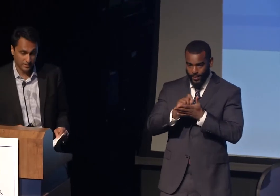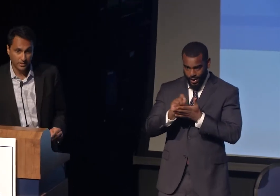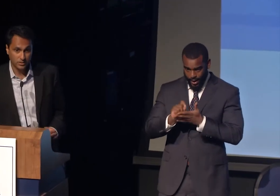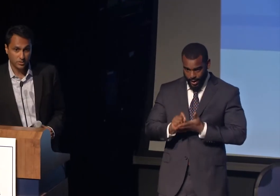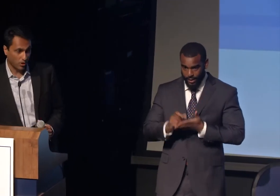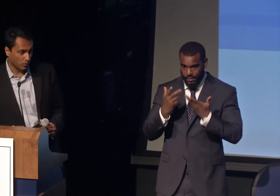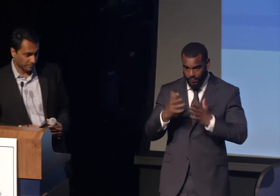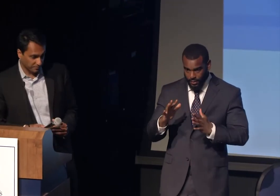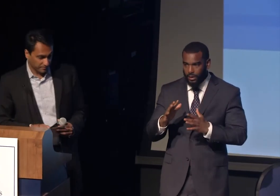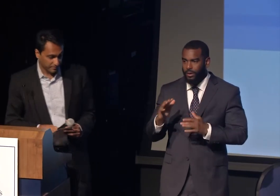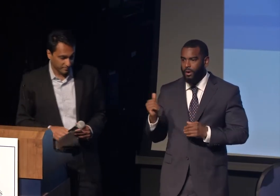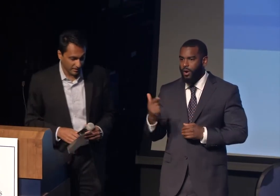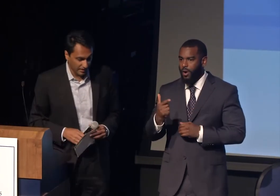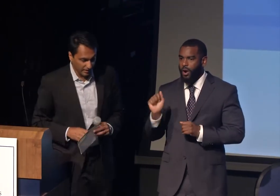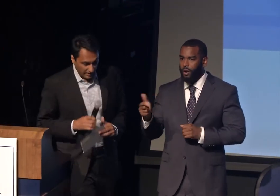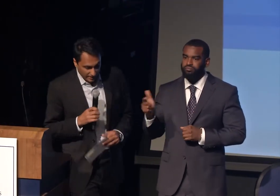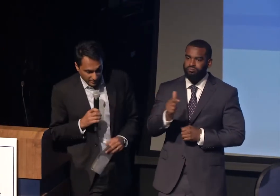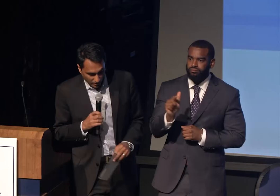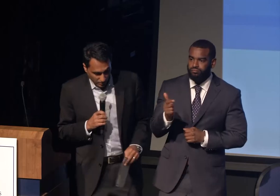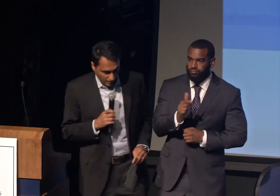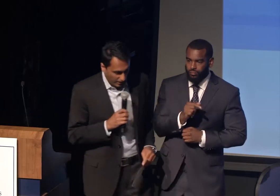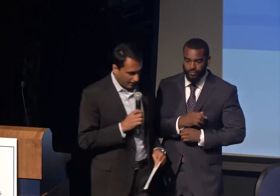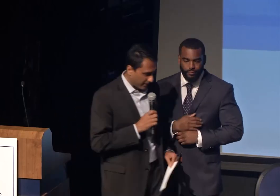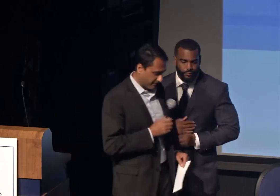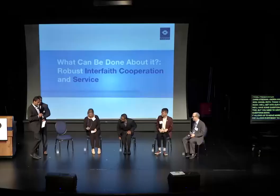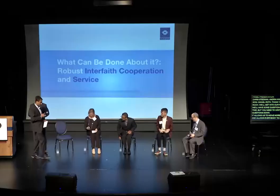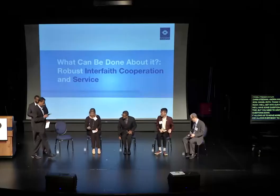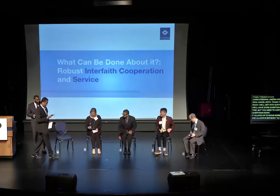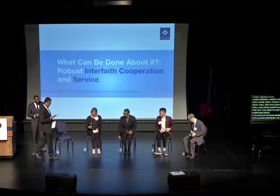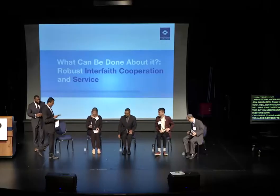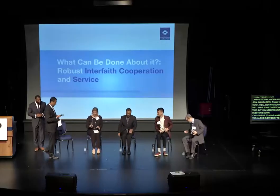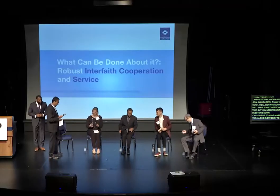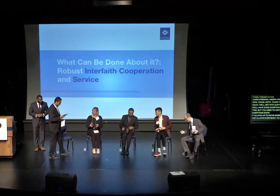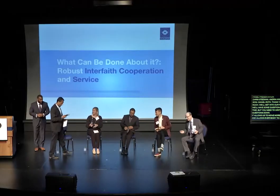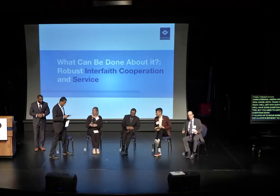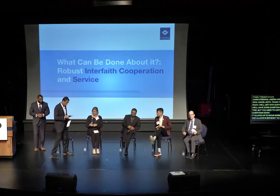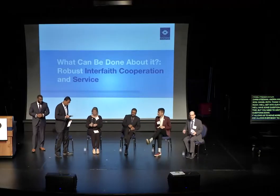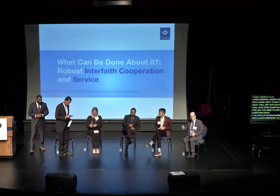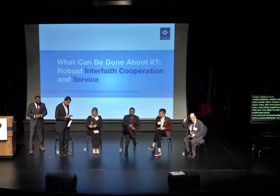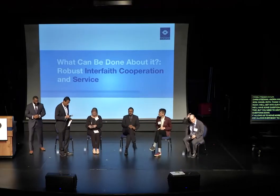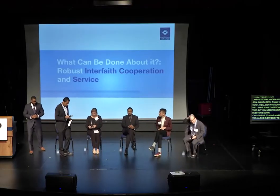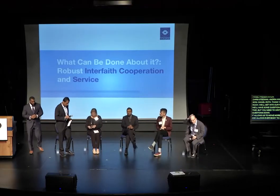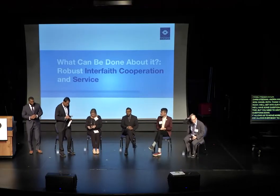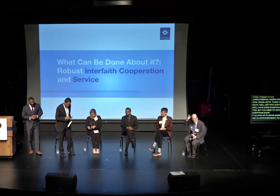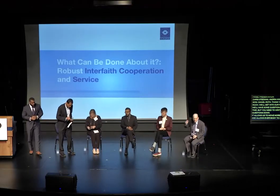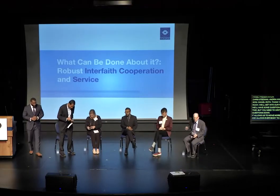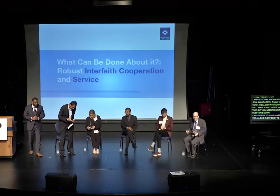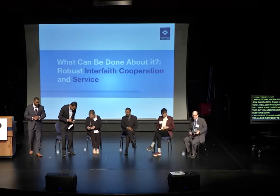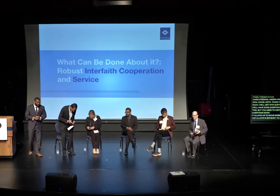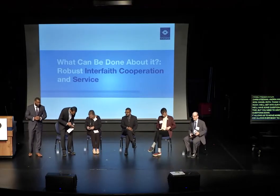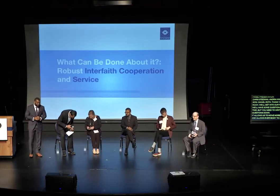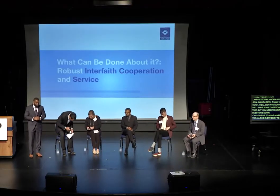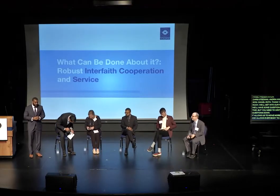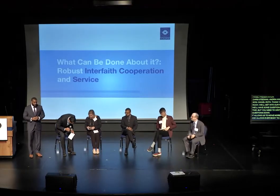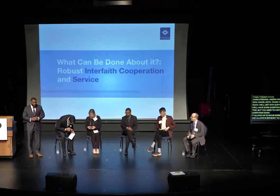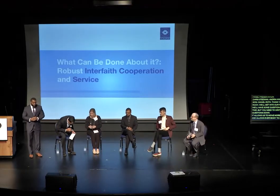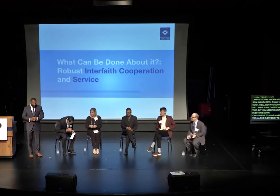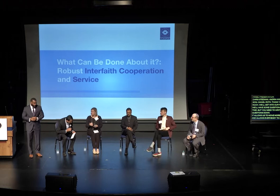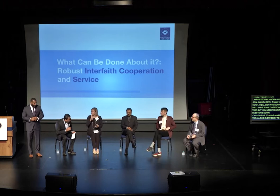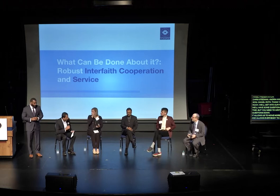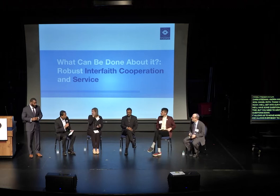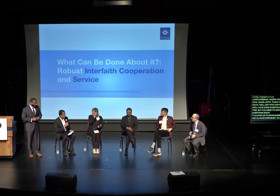These are terrific people.